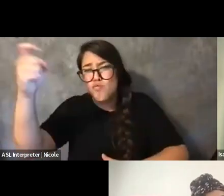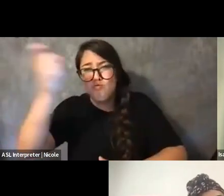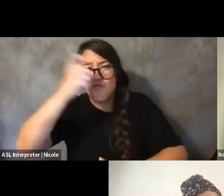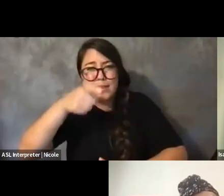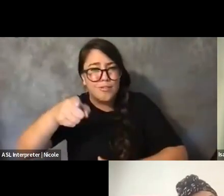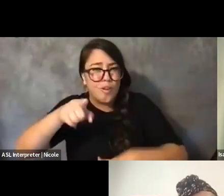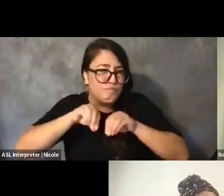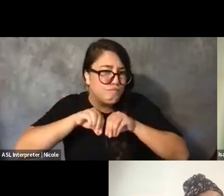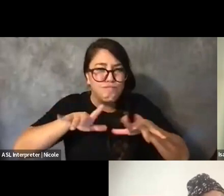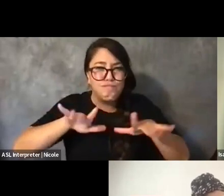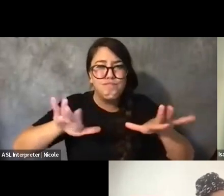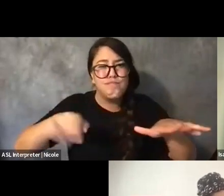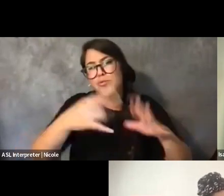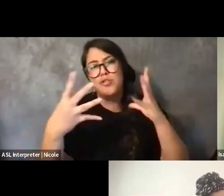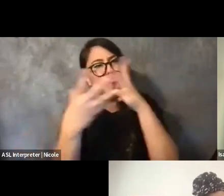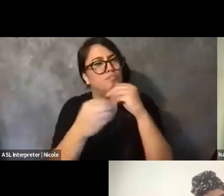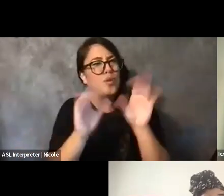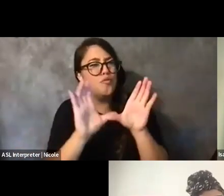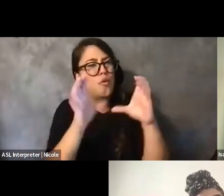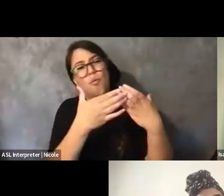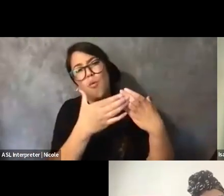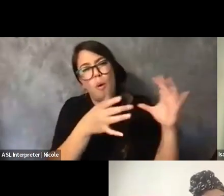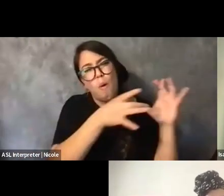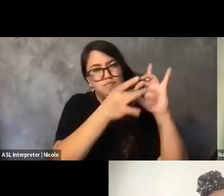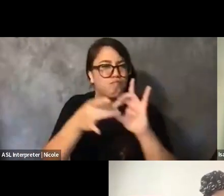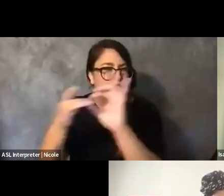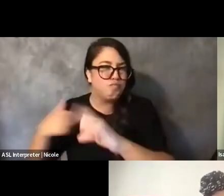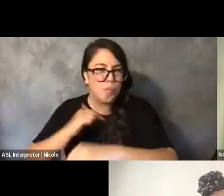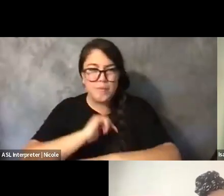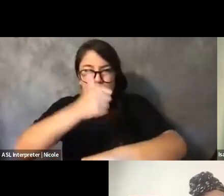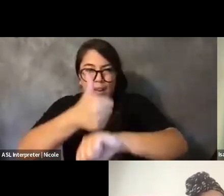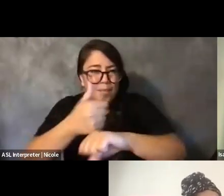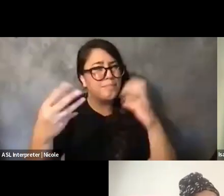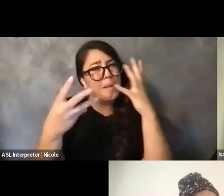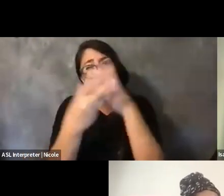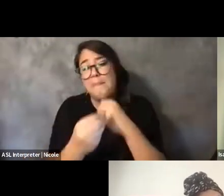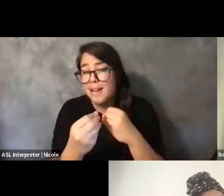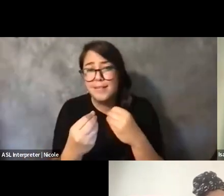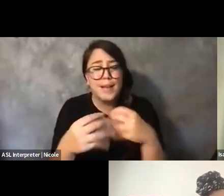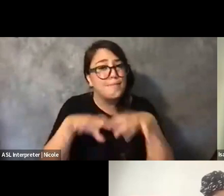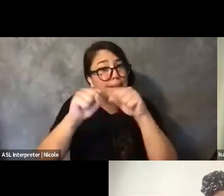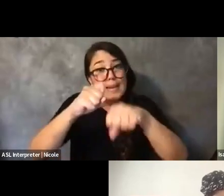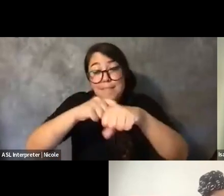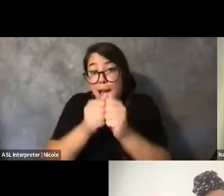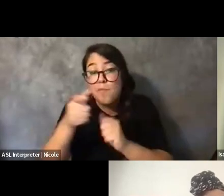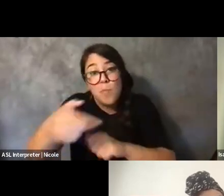It's been a pleasure sharing space with you this past month. With all of the fellows, that's it for me today.